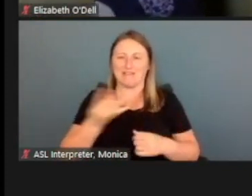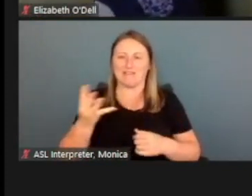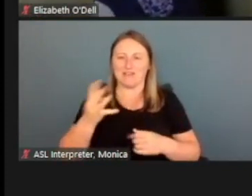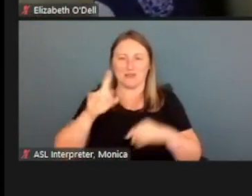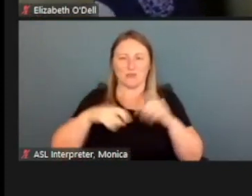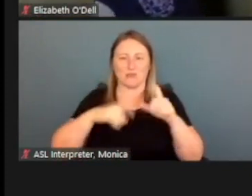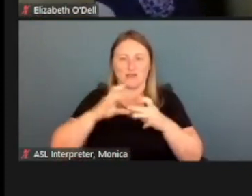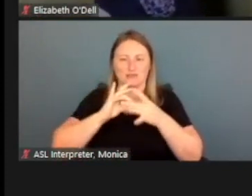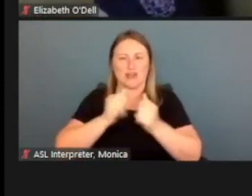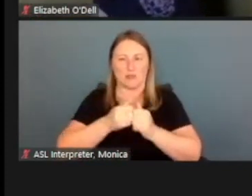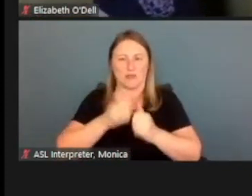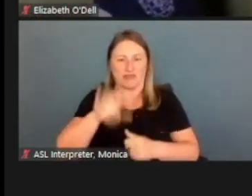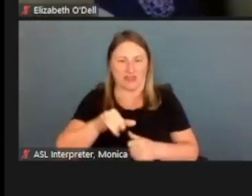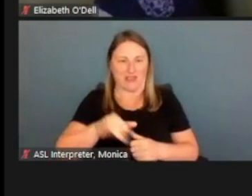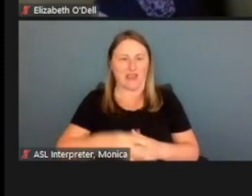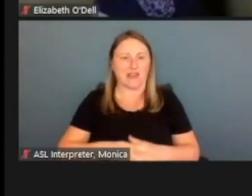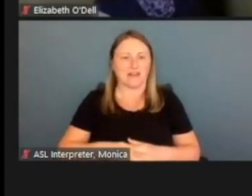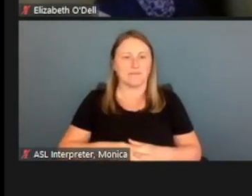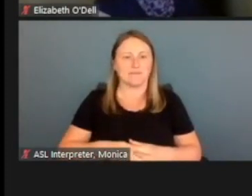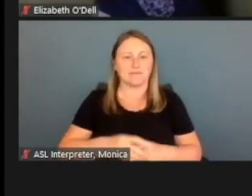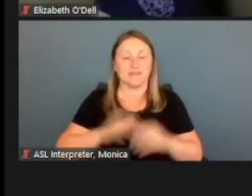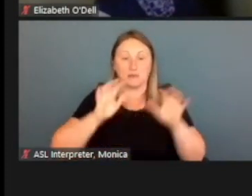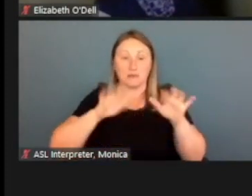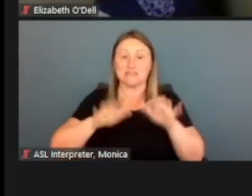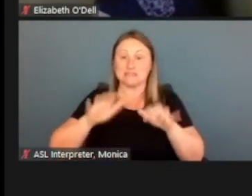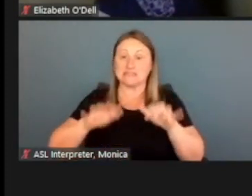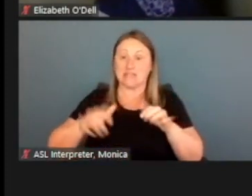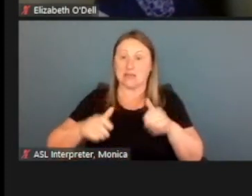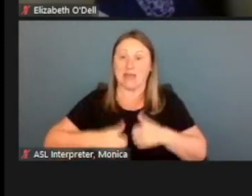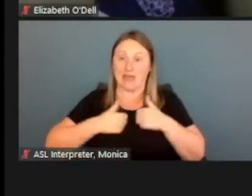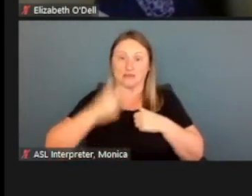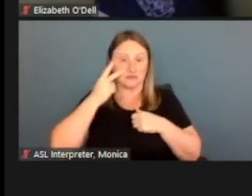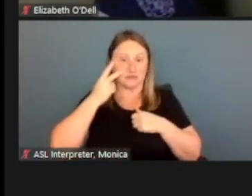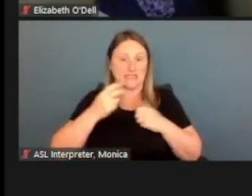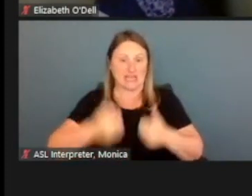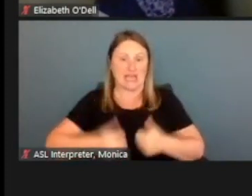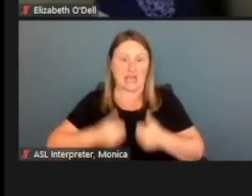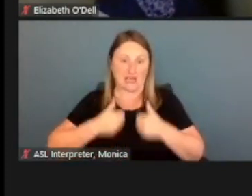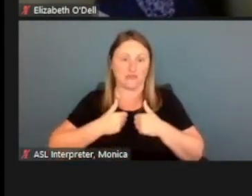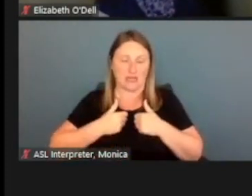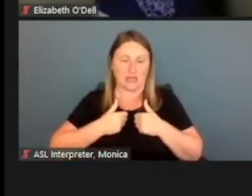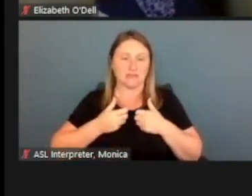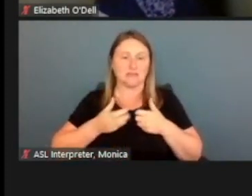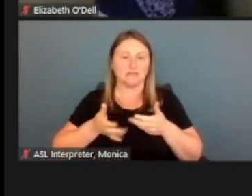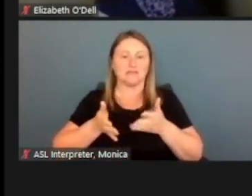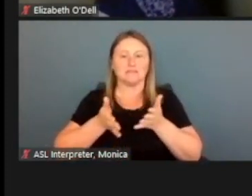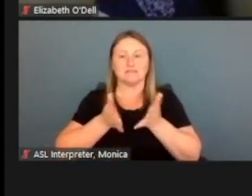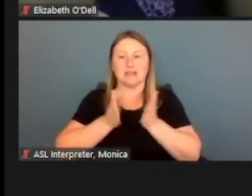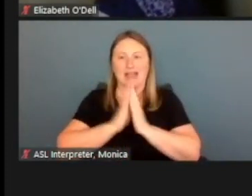If they've entered an address, we show that address, and then we ask the question, does everyone in the household